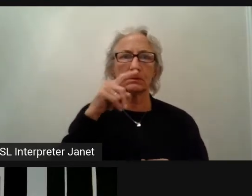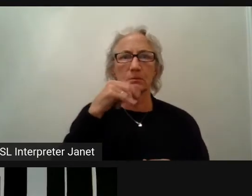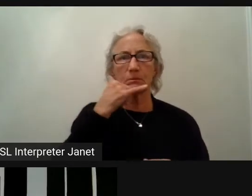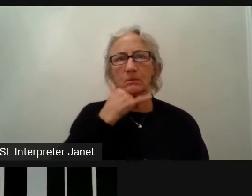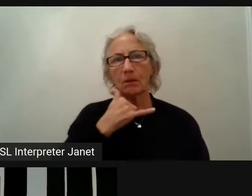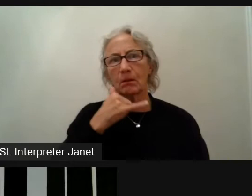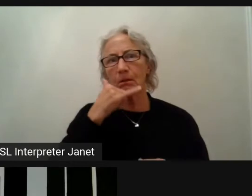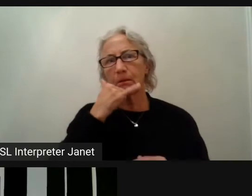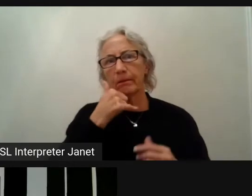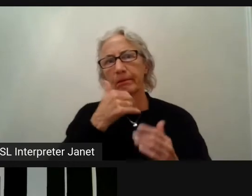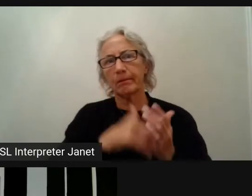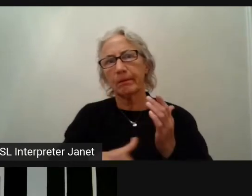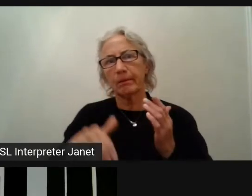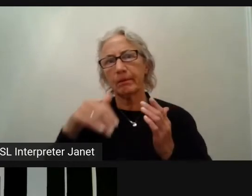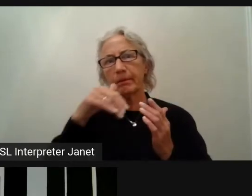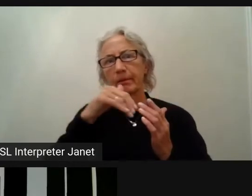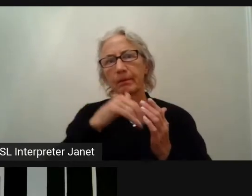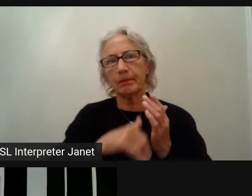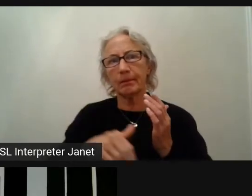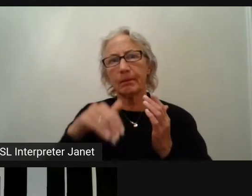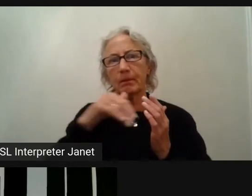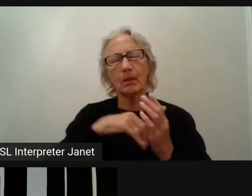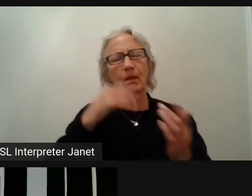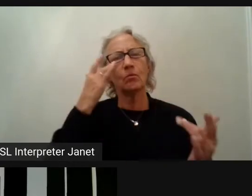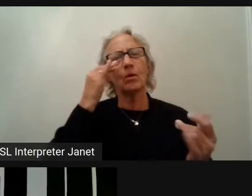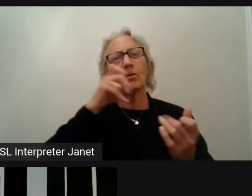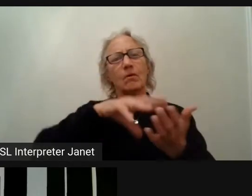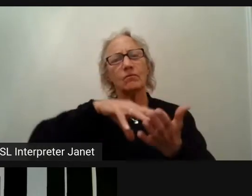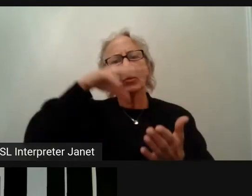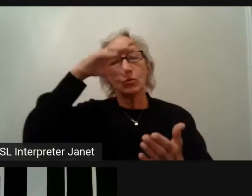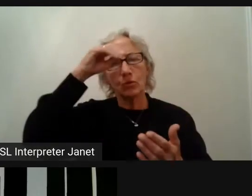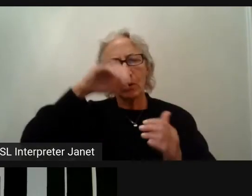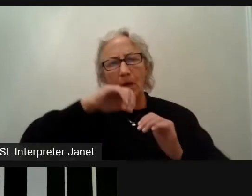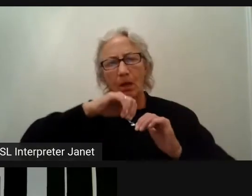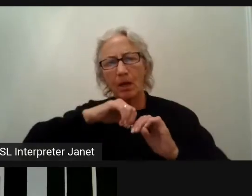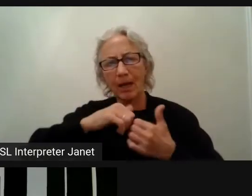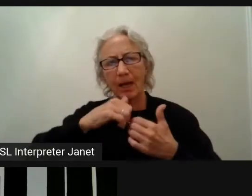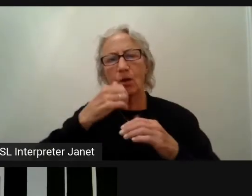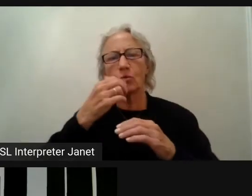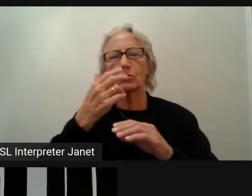That's why we will learn how to those basics of accessibility.